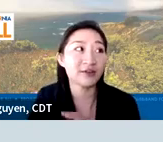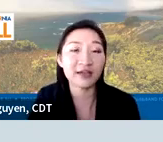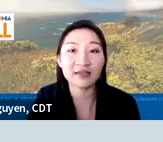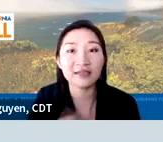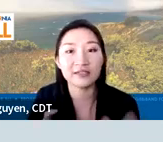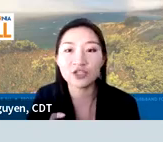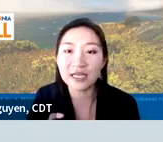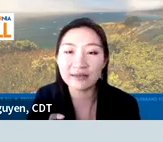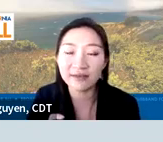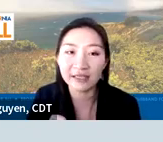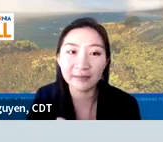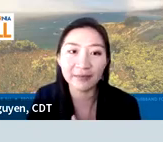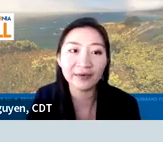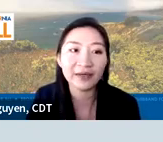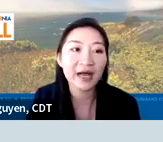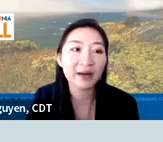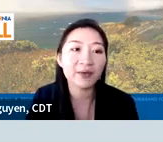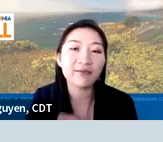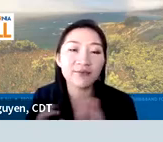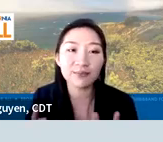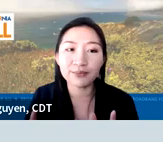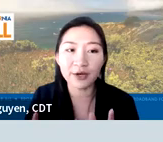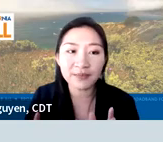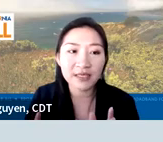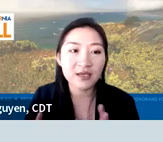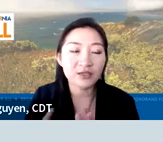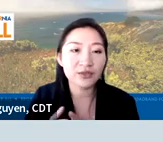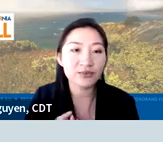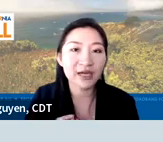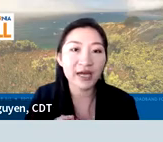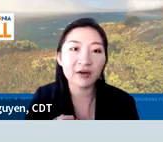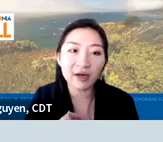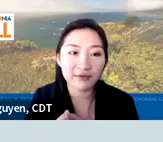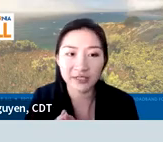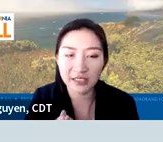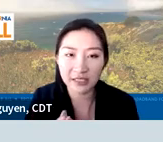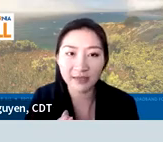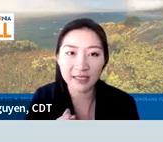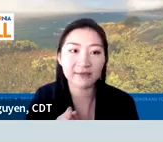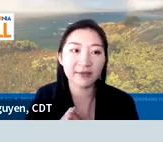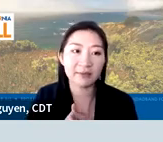raise your hands. The chats available. We have a few prompts to guide our conversation, but I